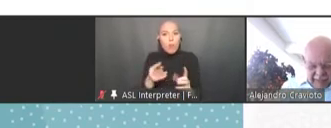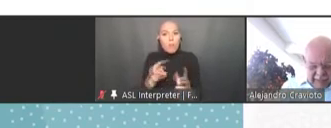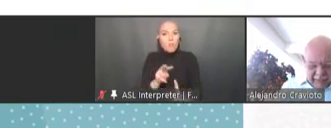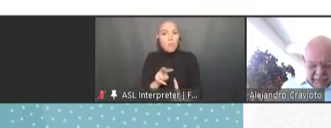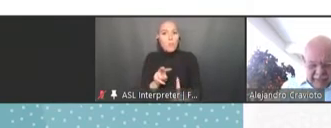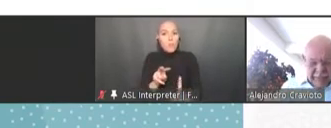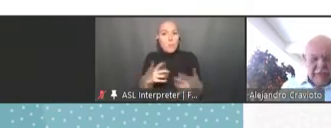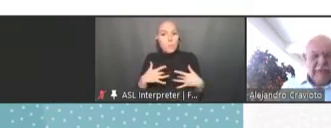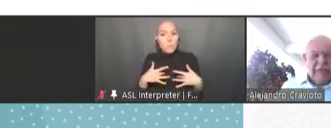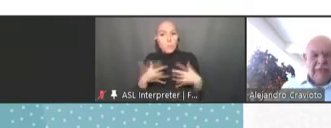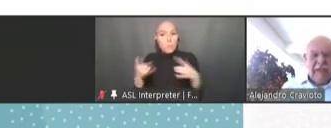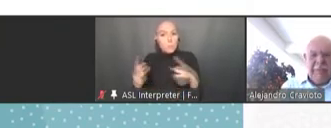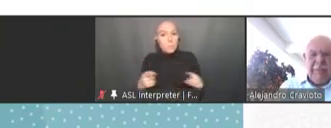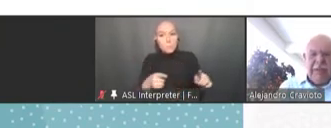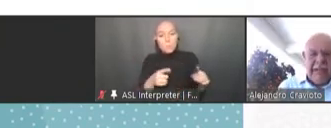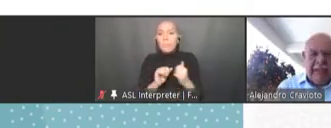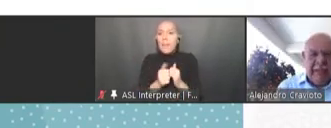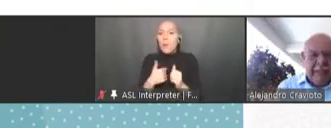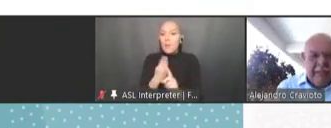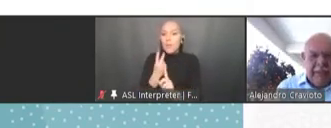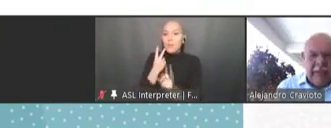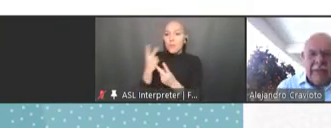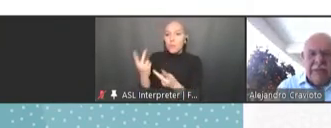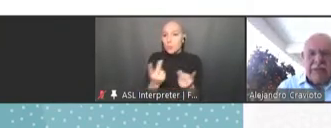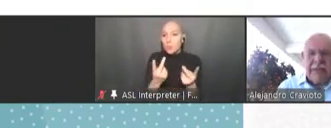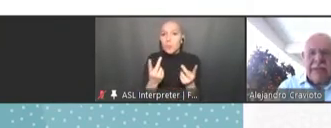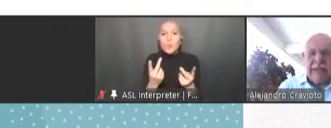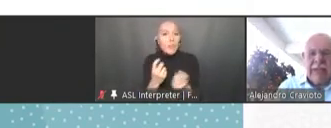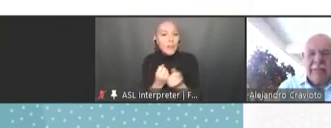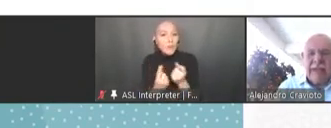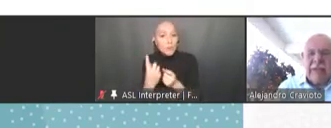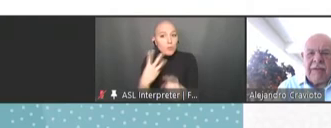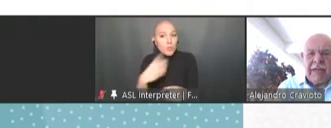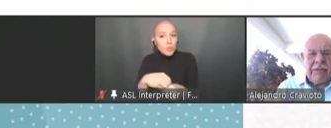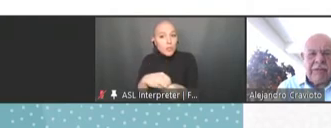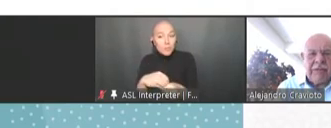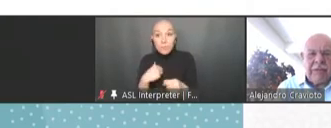the participation of everybody in it. I would like to stress that I'm an advisor to the World